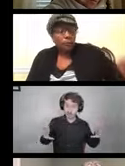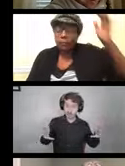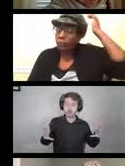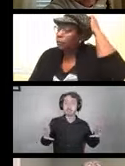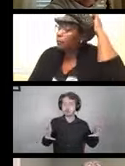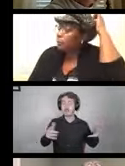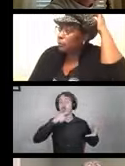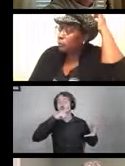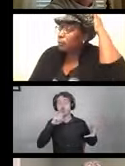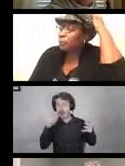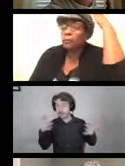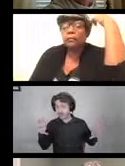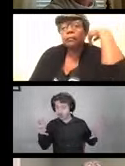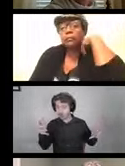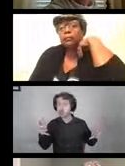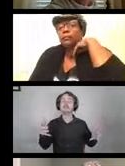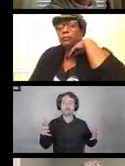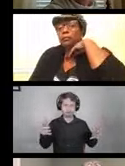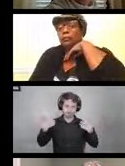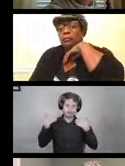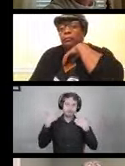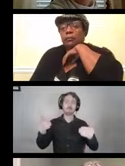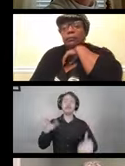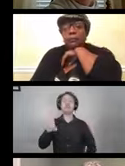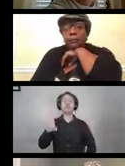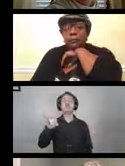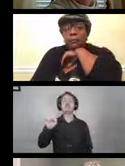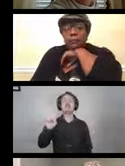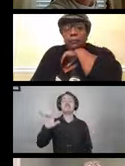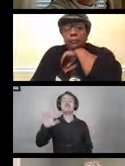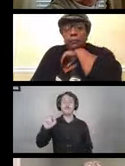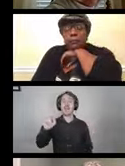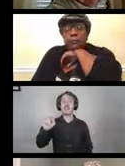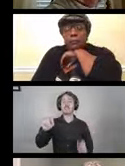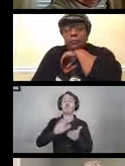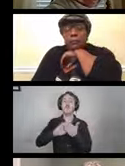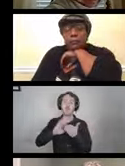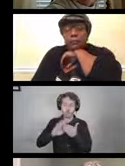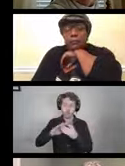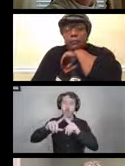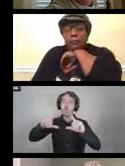this is when you want to apply disinfectant cloth or wipe sprayed with a disinfectant.